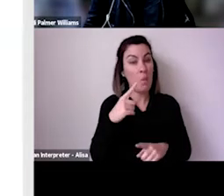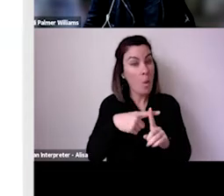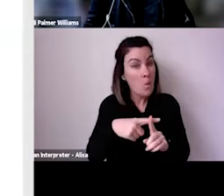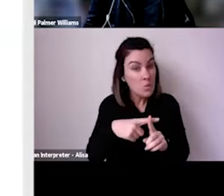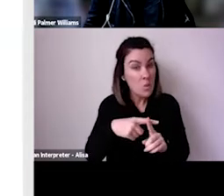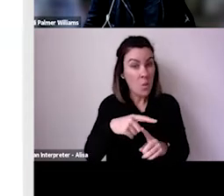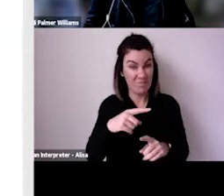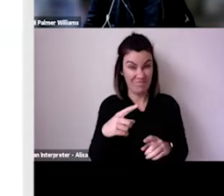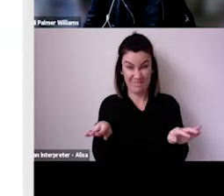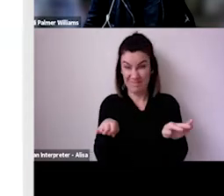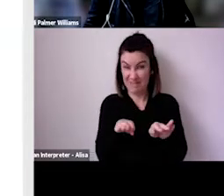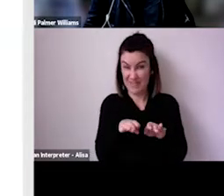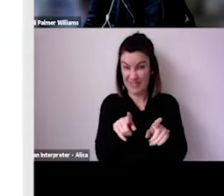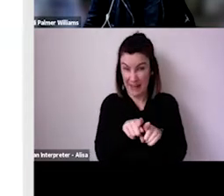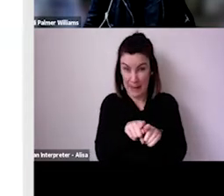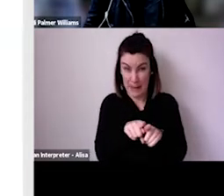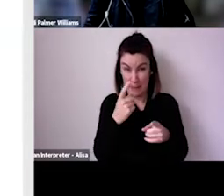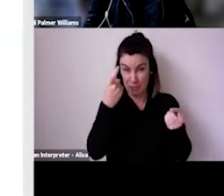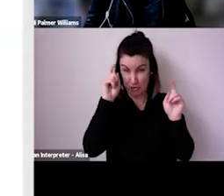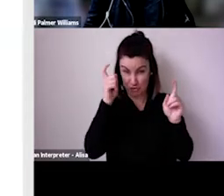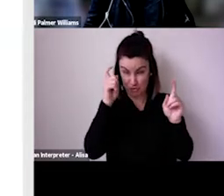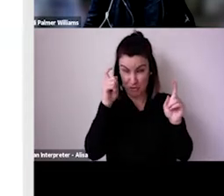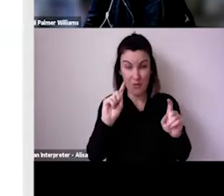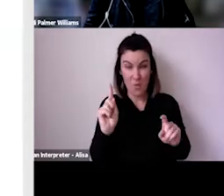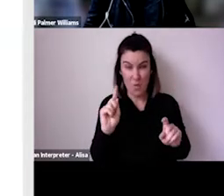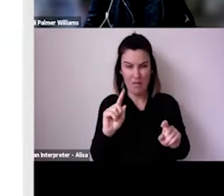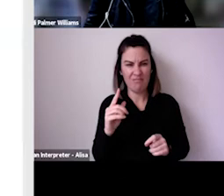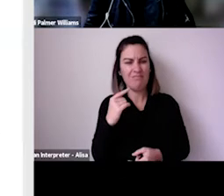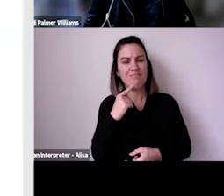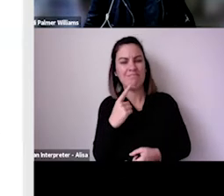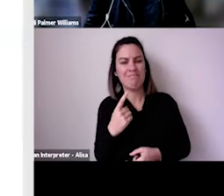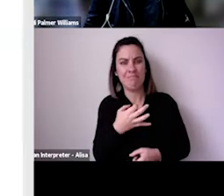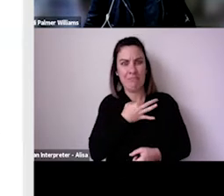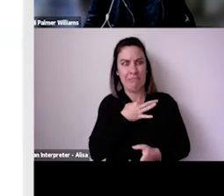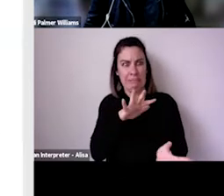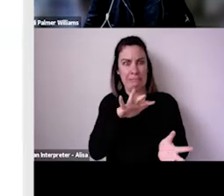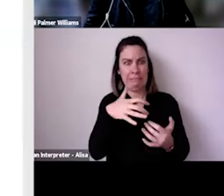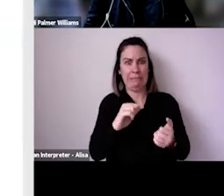led by Mr Trump up until November and really that complicated everything in so many ways.